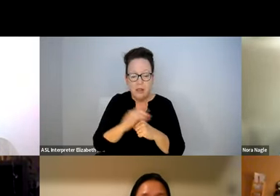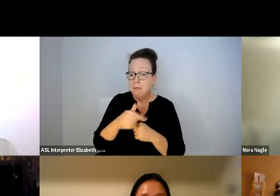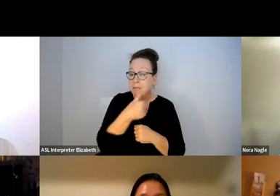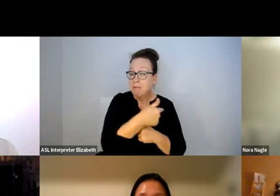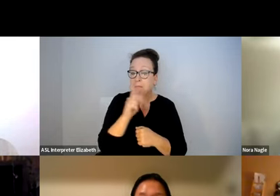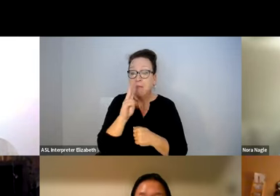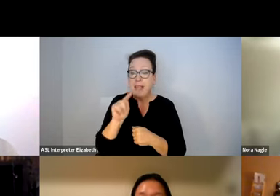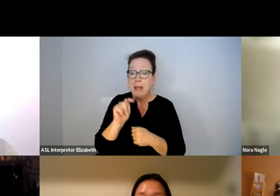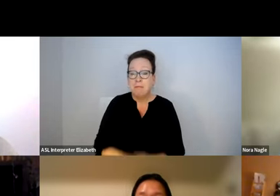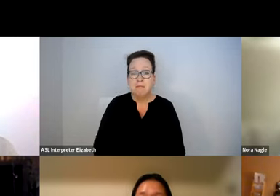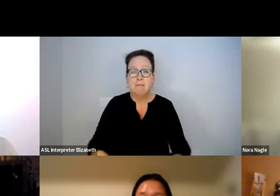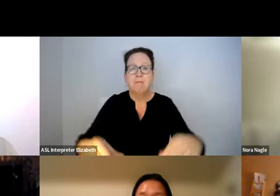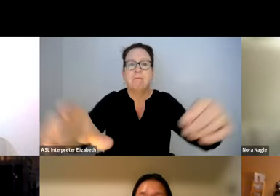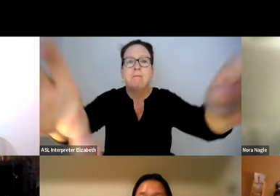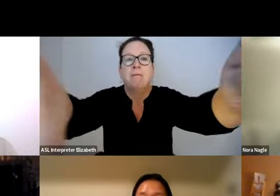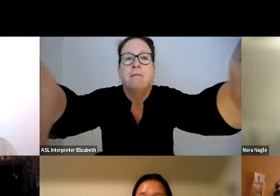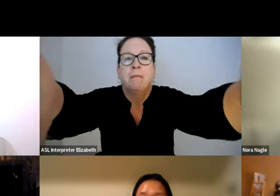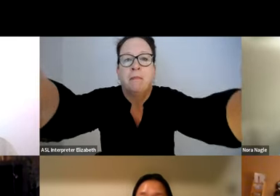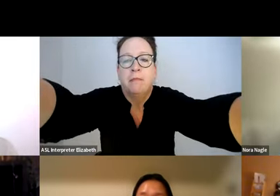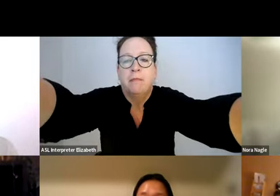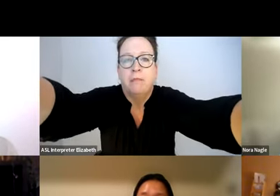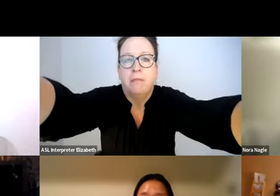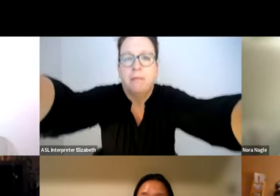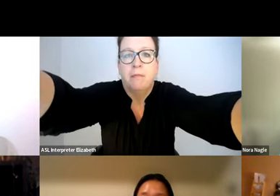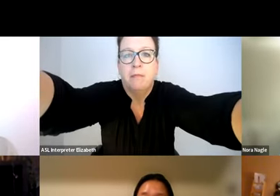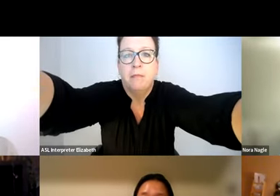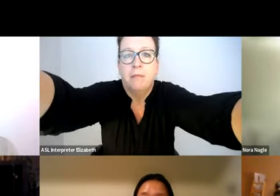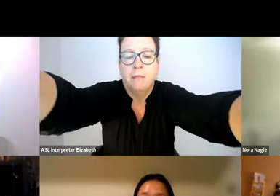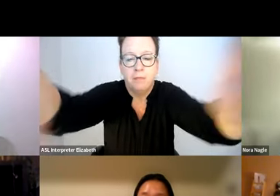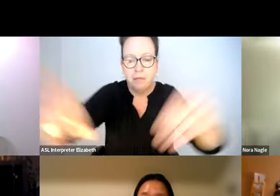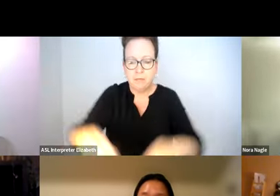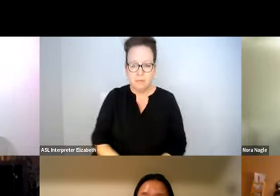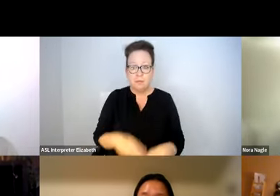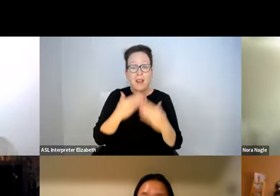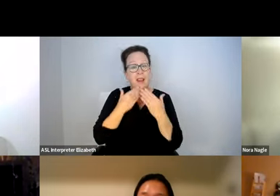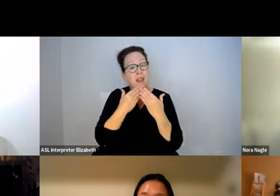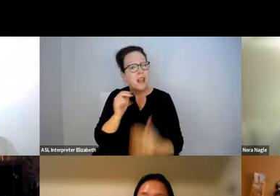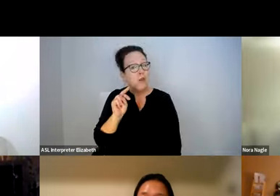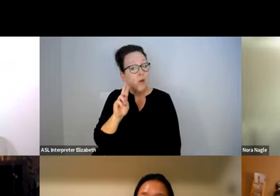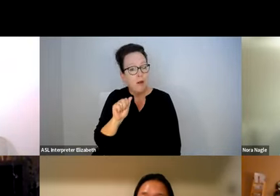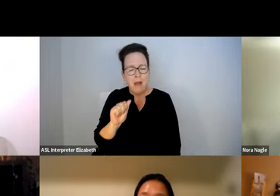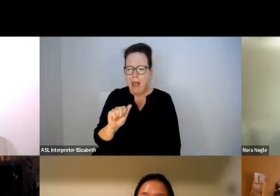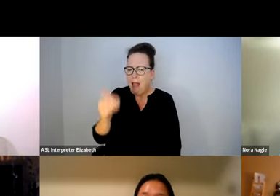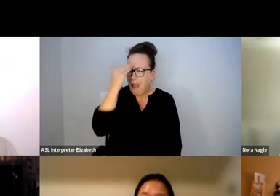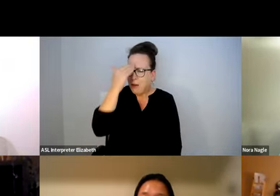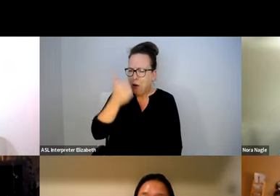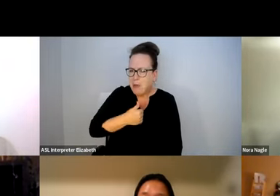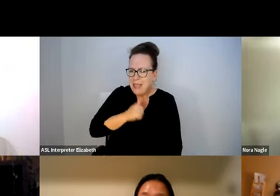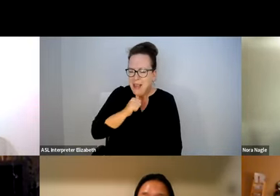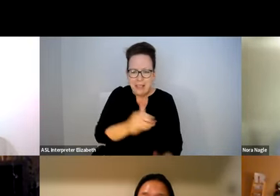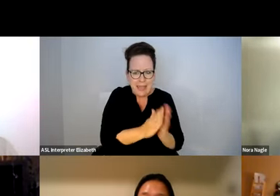AND WE'LL PUT THAT EMAIL ADDRESS IN THE CHAT. AND I'LL GIVE IT BACK TO KAT. SOUNDS GOOD. THANK YOU SO MUCH, NORA.